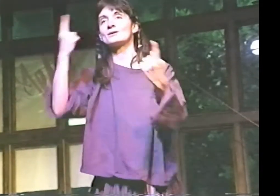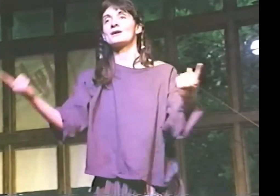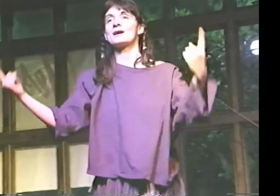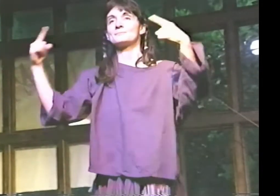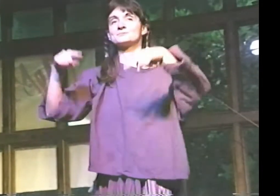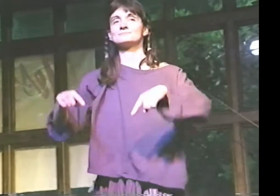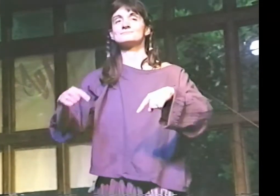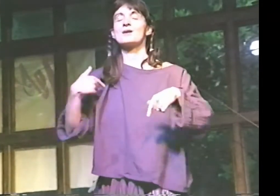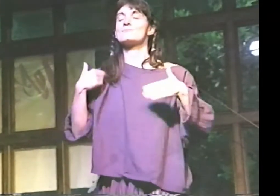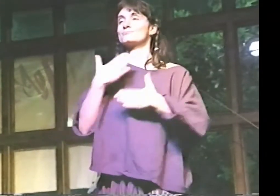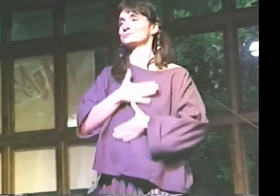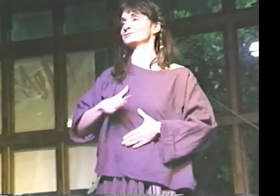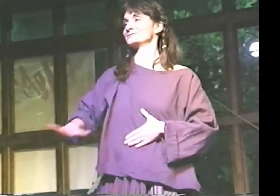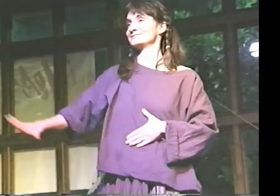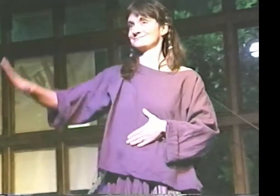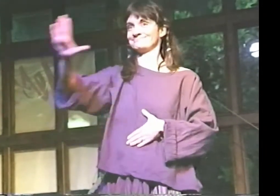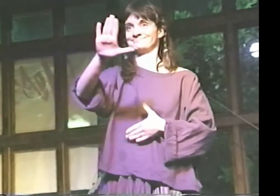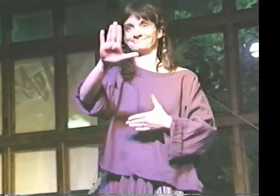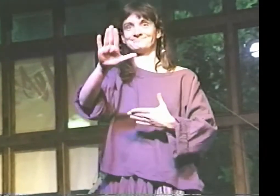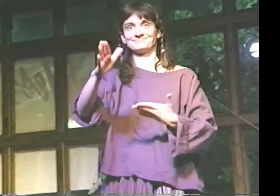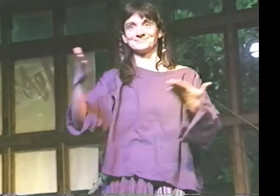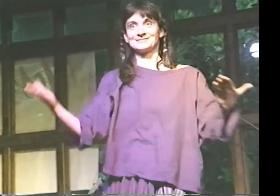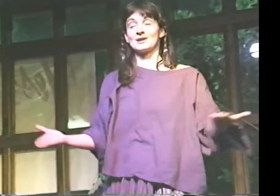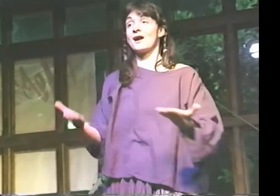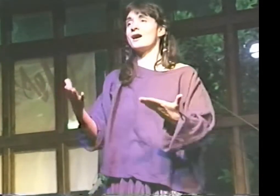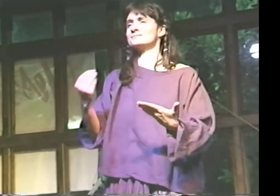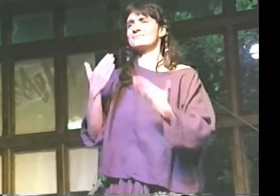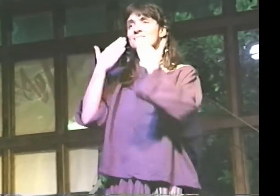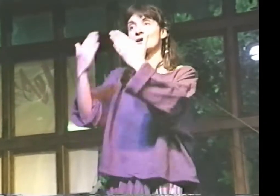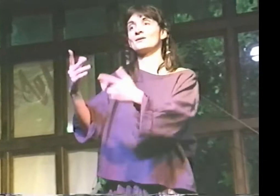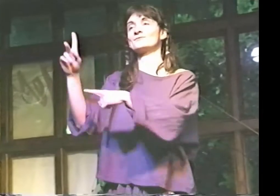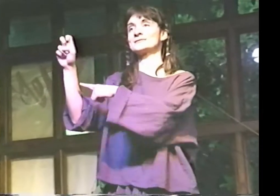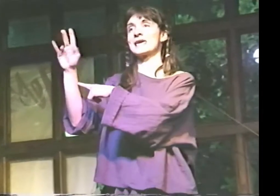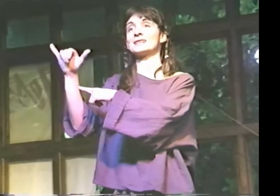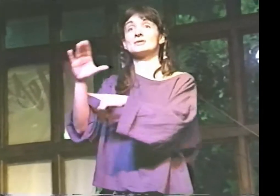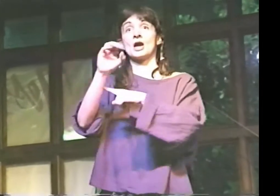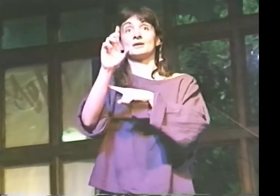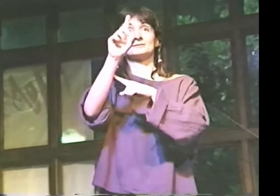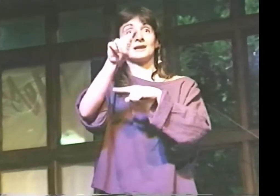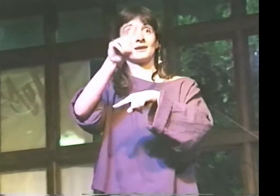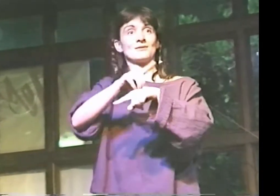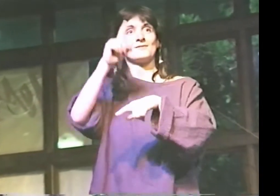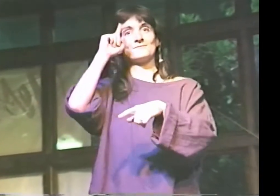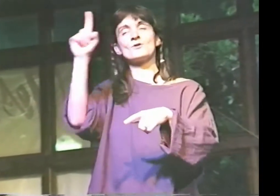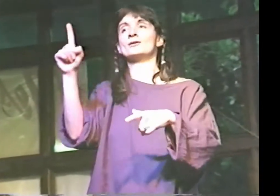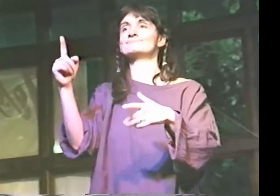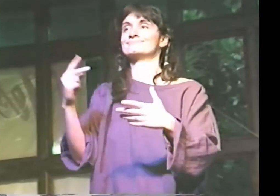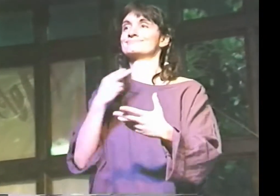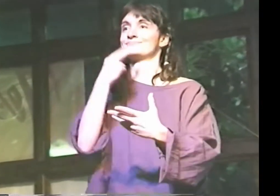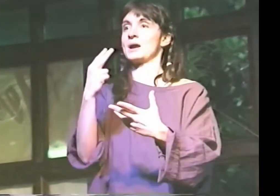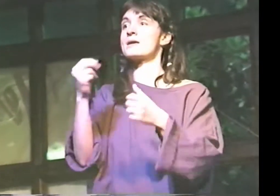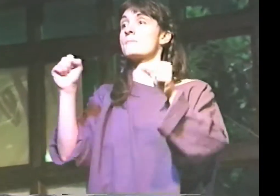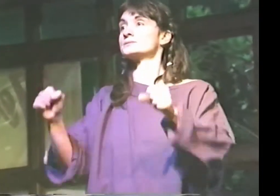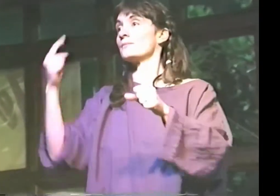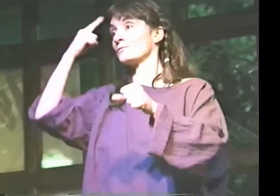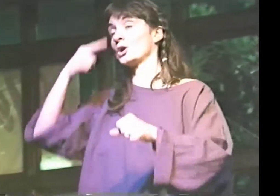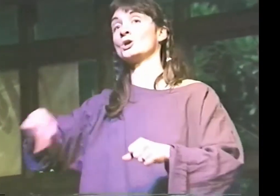THANK YOU ALL FOR COMING. I REALLY APPRECIATE YOU BEING HERE. AND I'D LIKE TO THANK KENNY LERNER AND DONNA